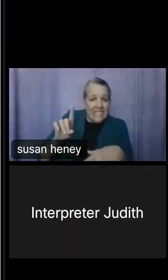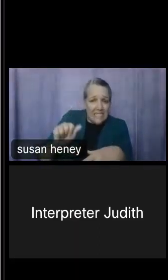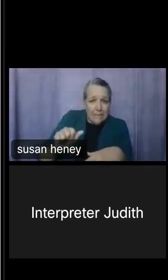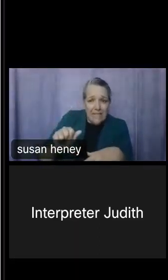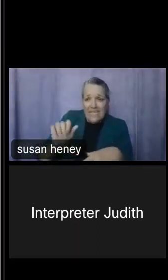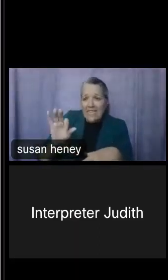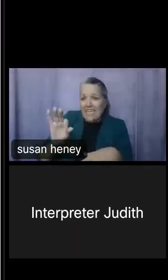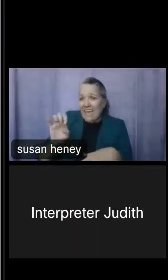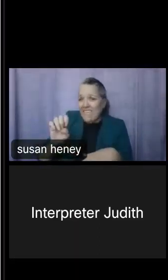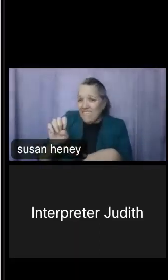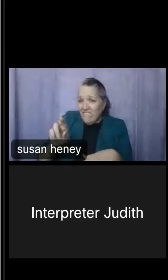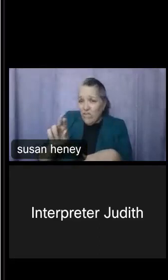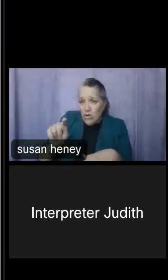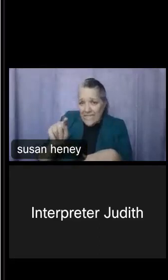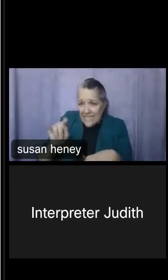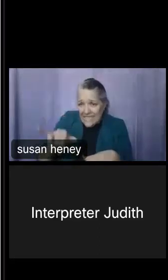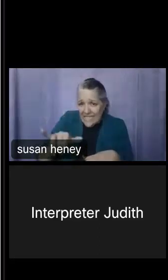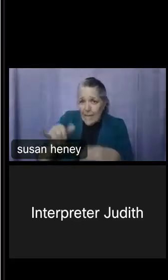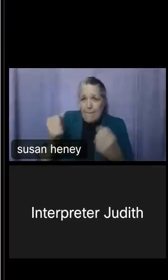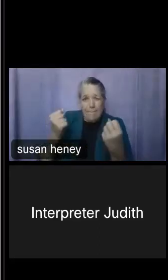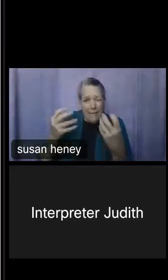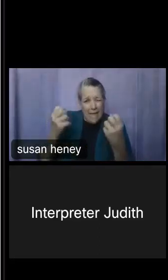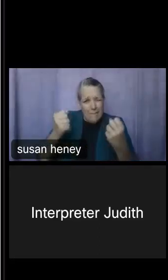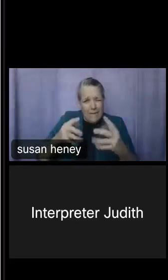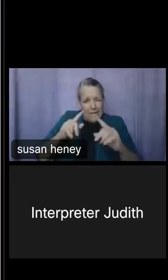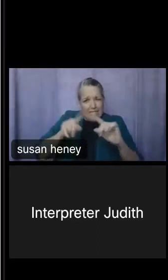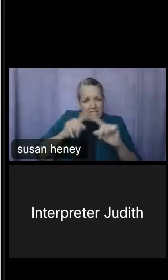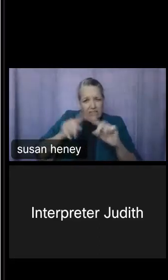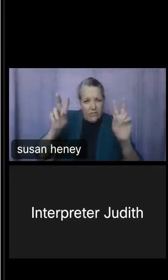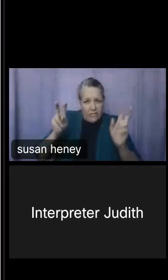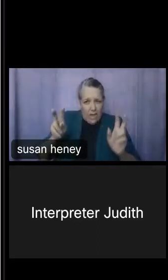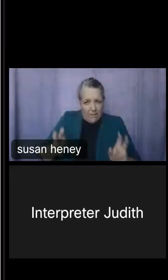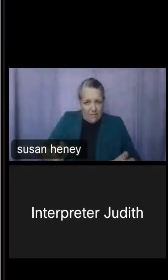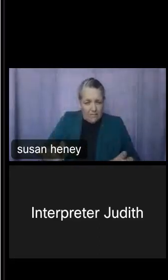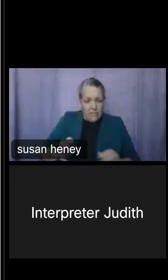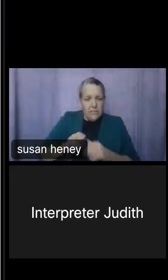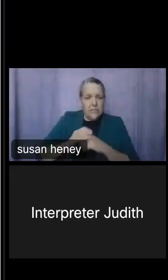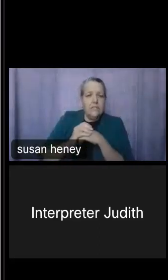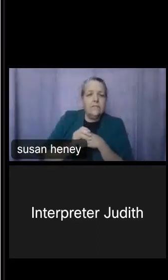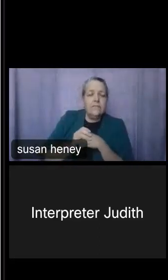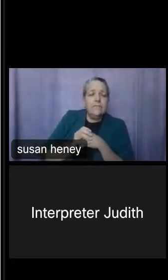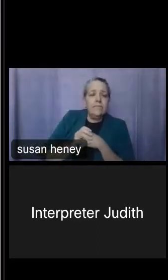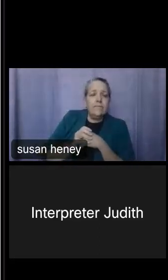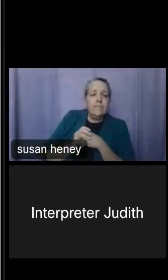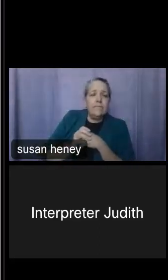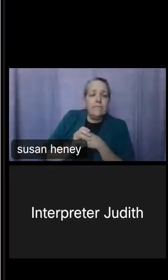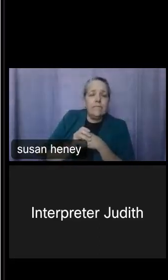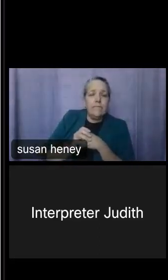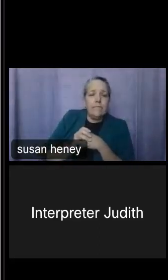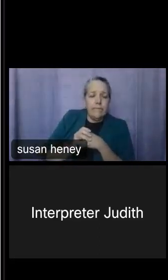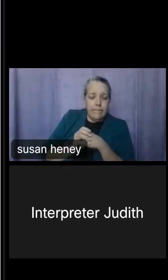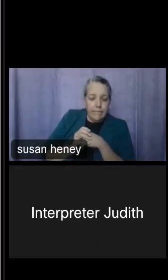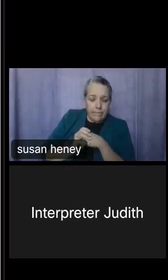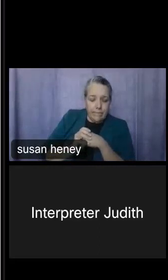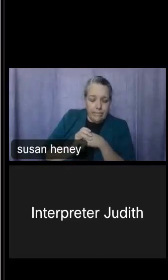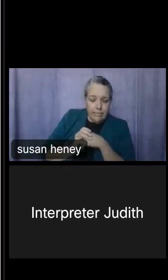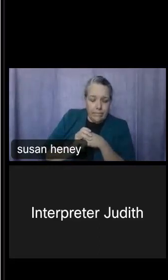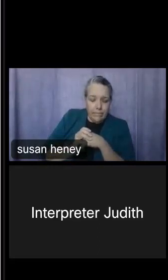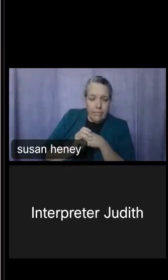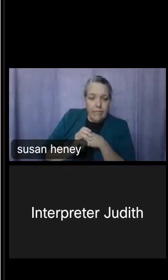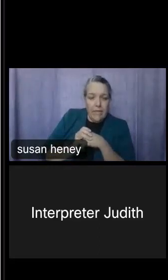of topics that are collected. Now, when you're looking at this data, it